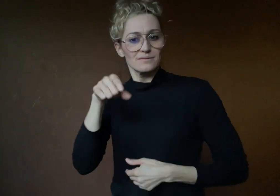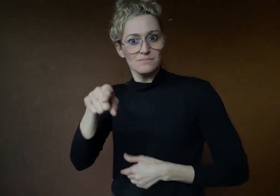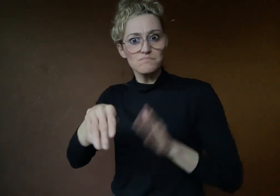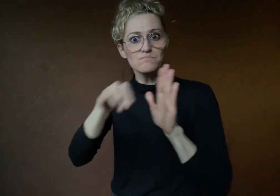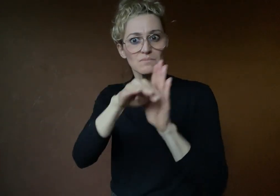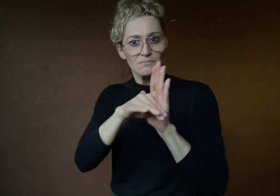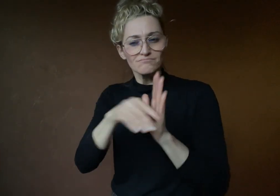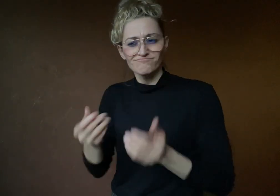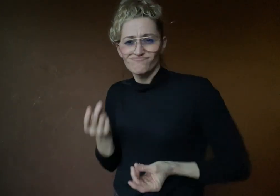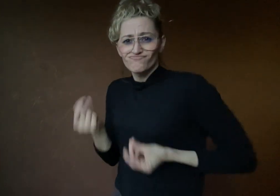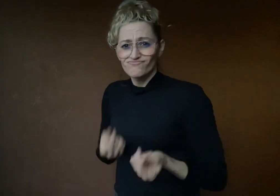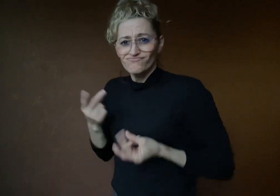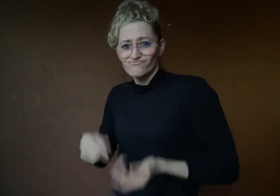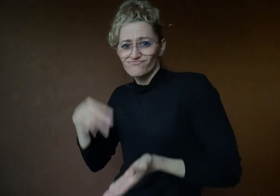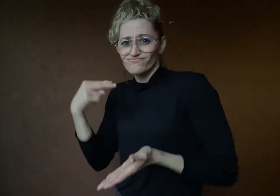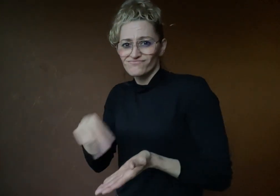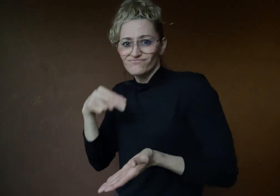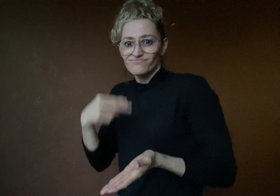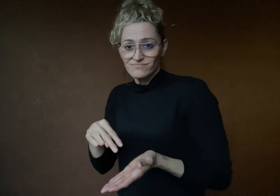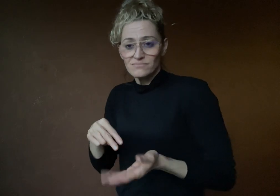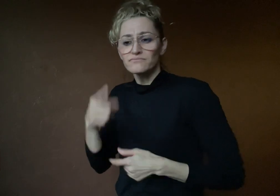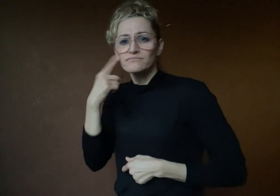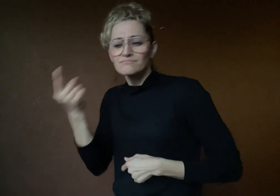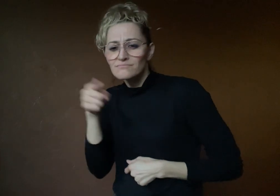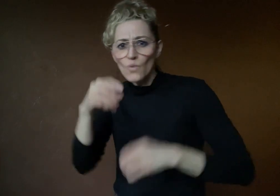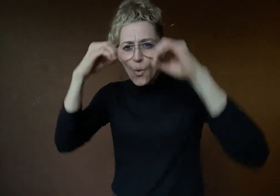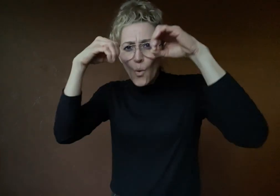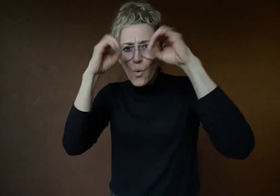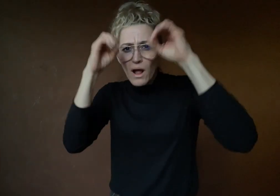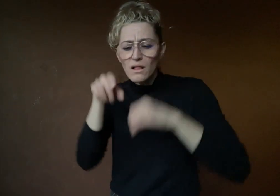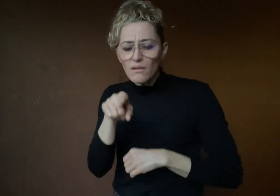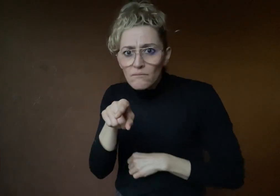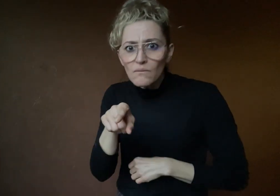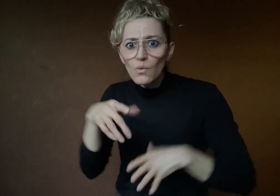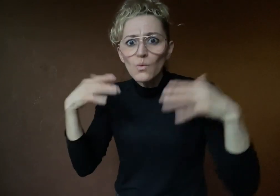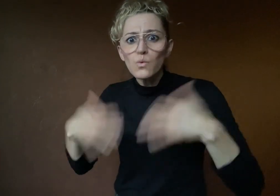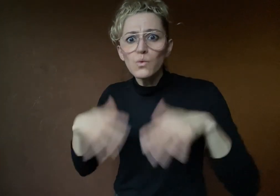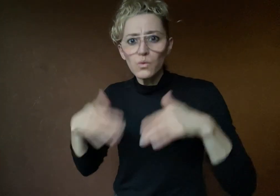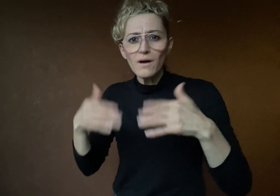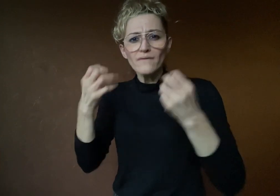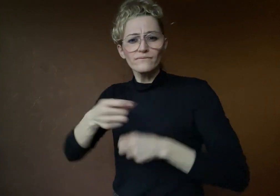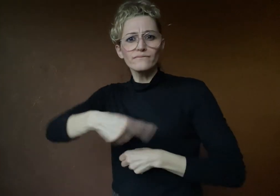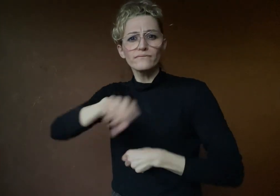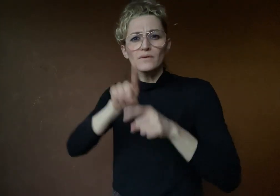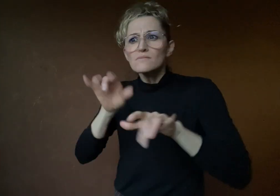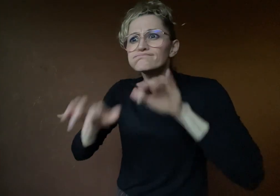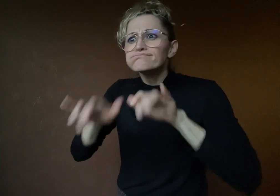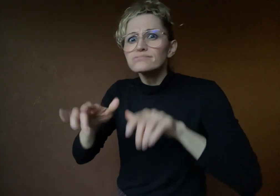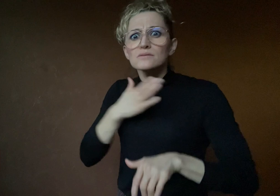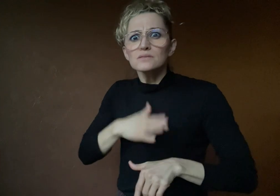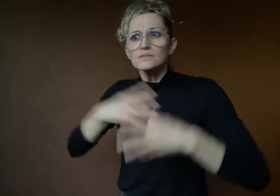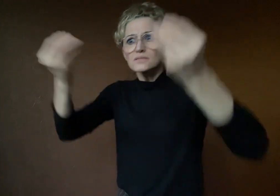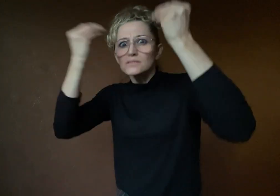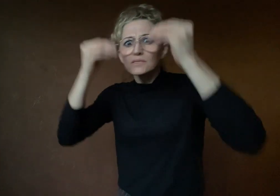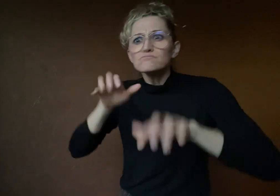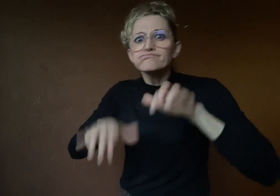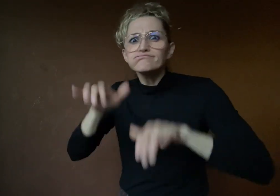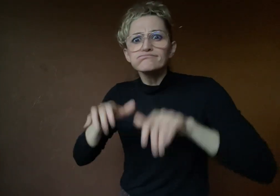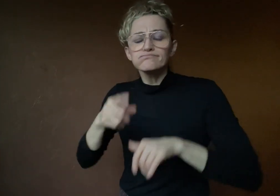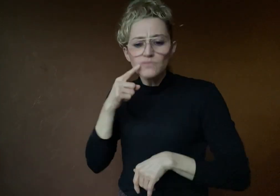to win the “Strictly Come Dancing”. Google reports that searches